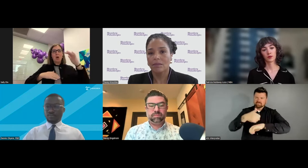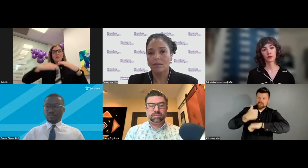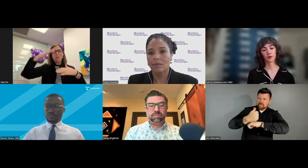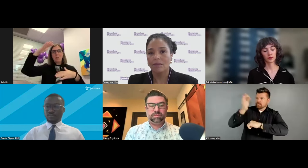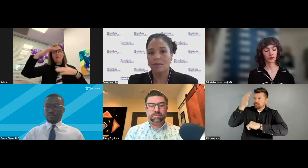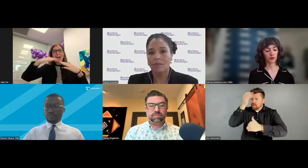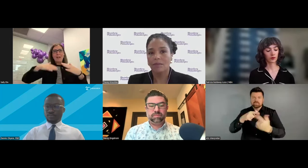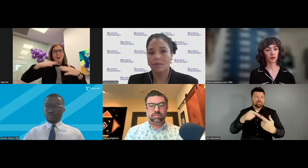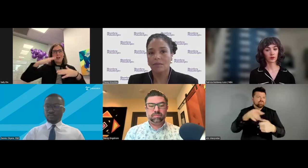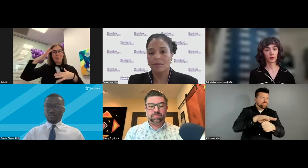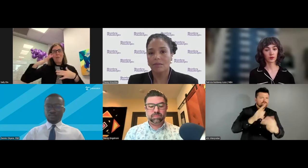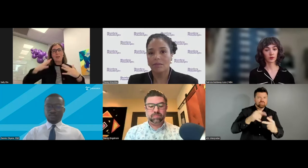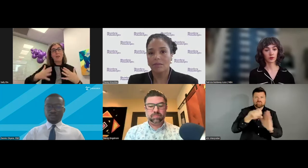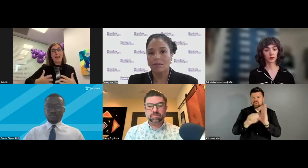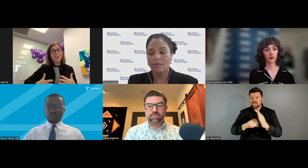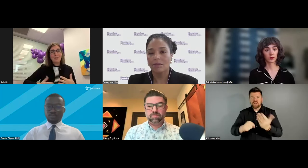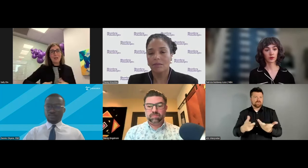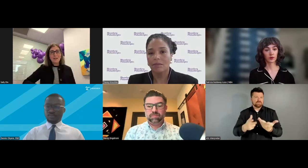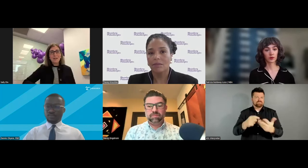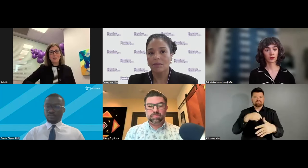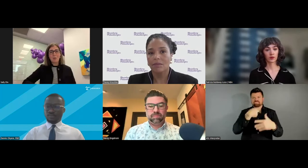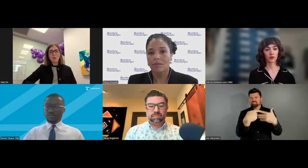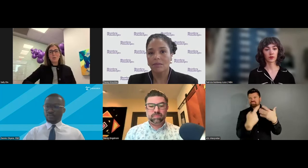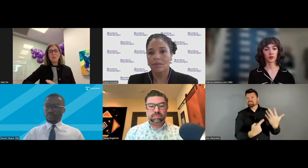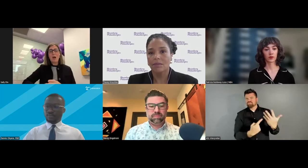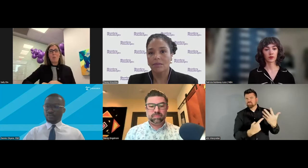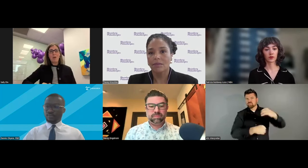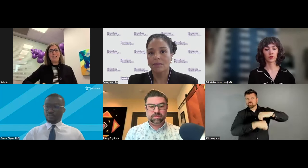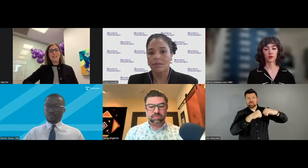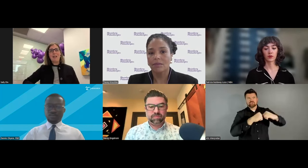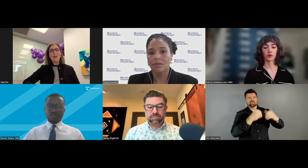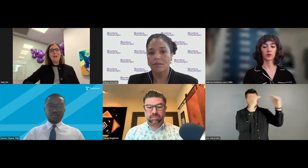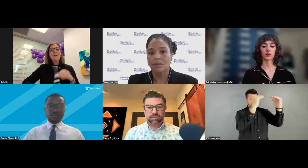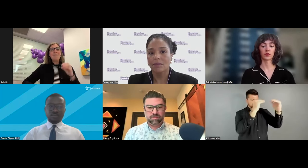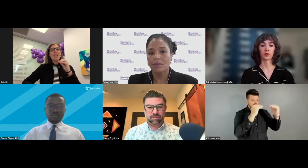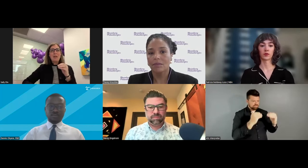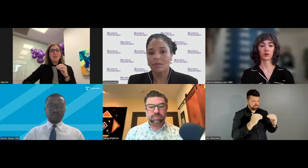local, some sort of hierarchy with a collective agenda so that we're truly all working together,